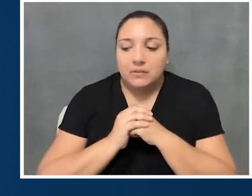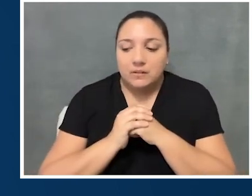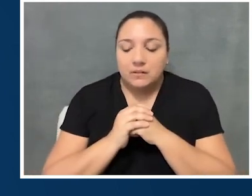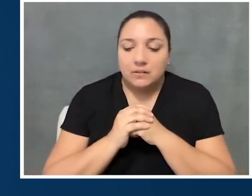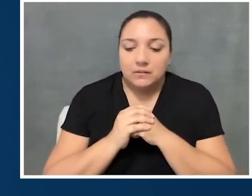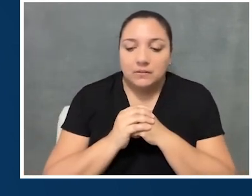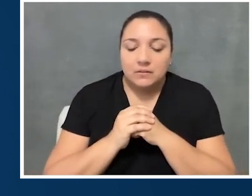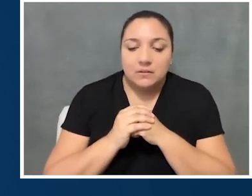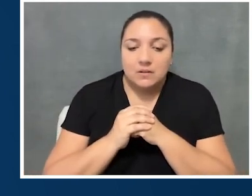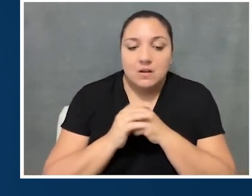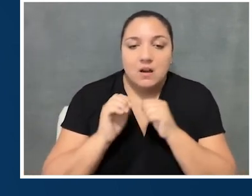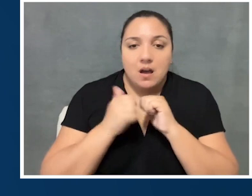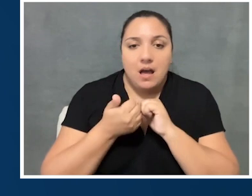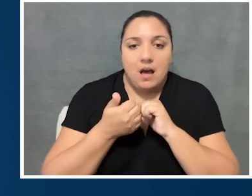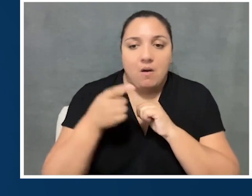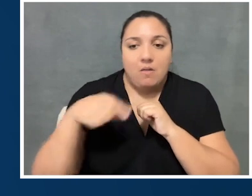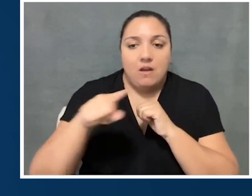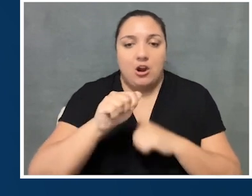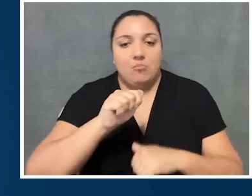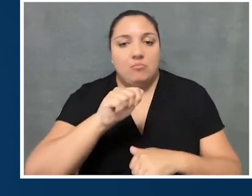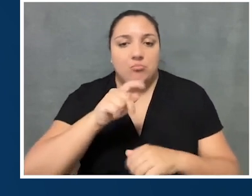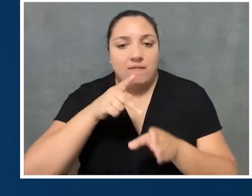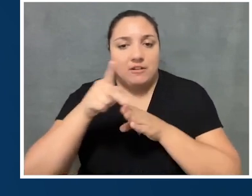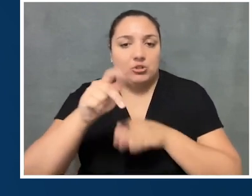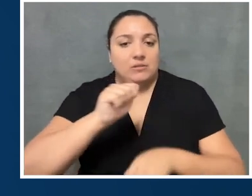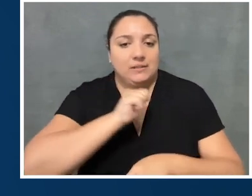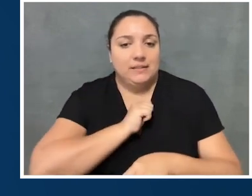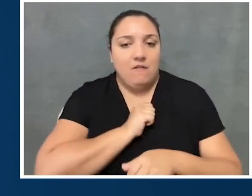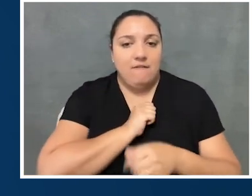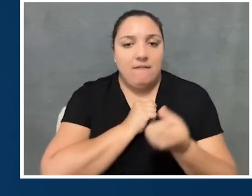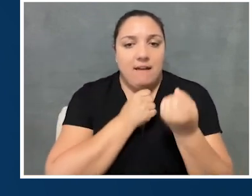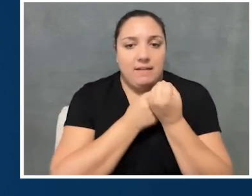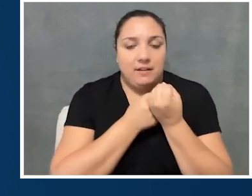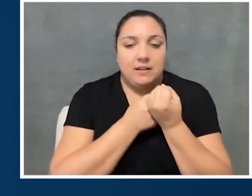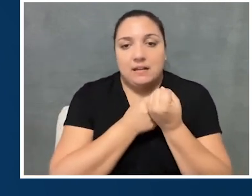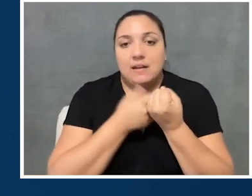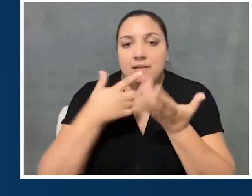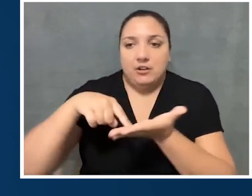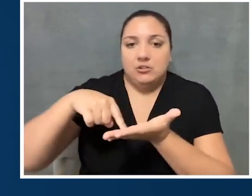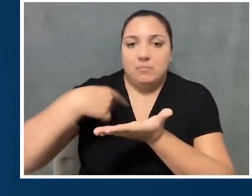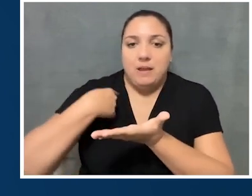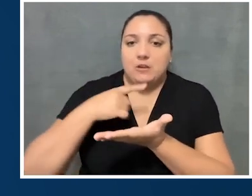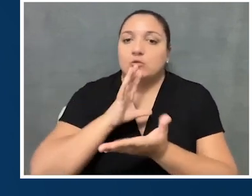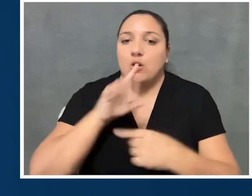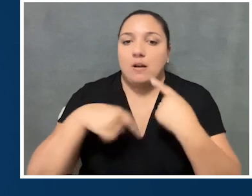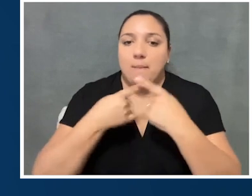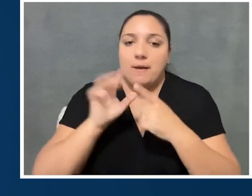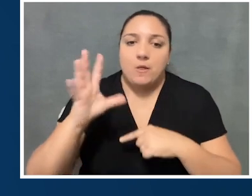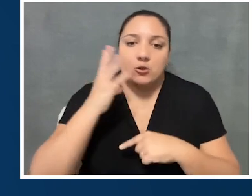to essentially be professional self-advocates. So to become consultants and to be paid to speak about their experience